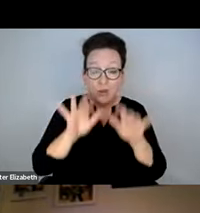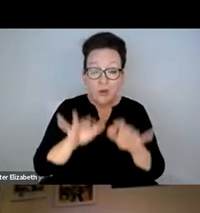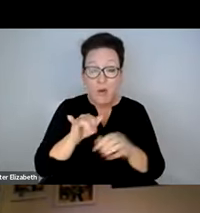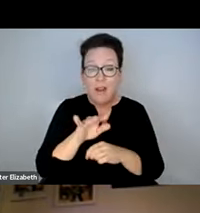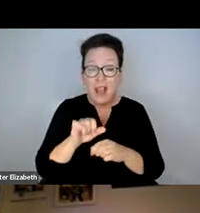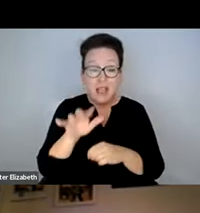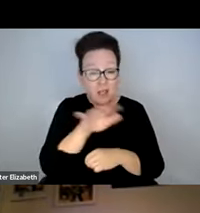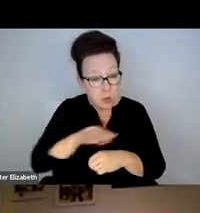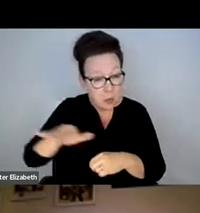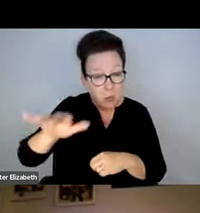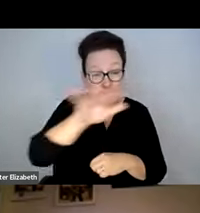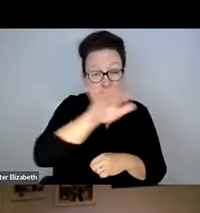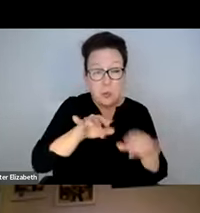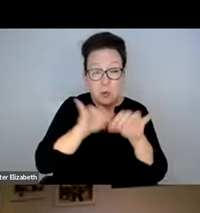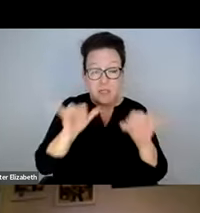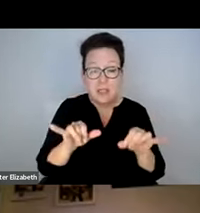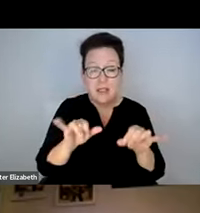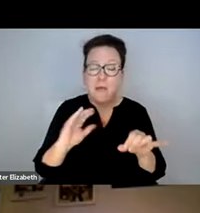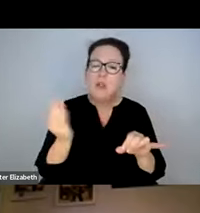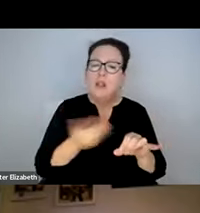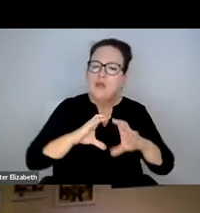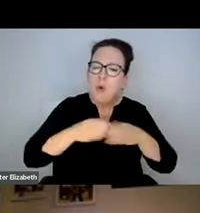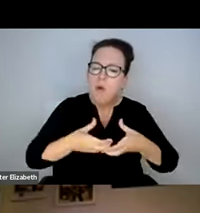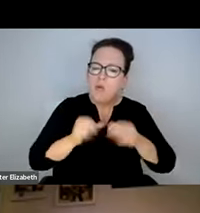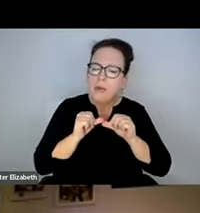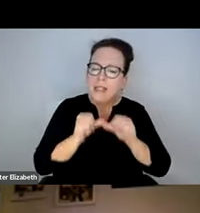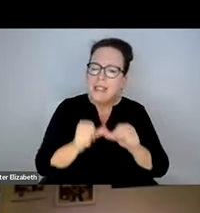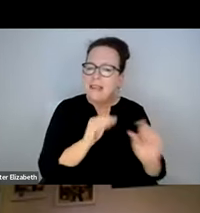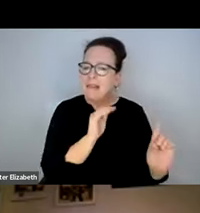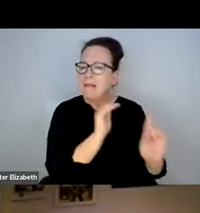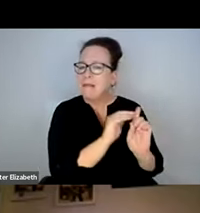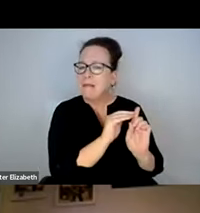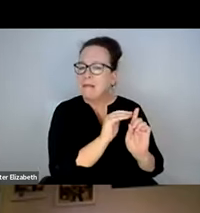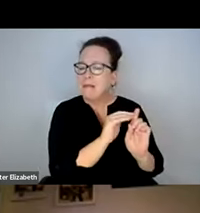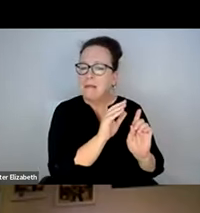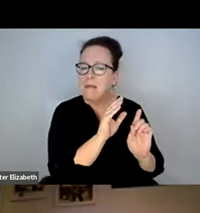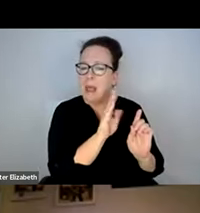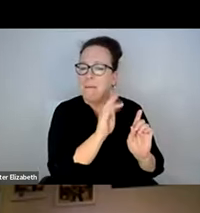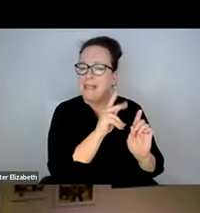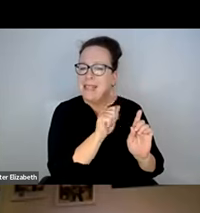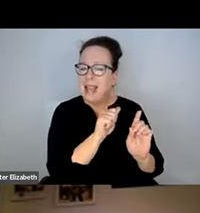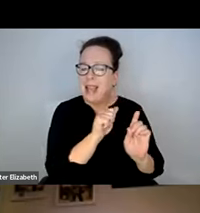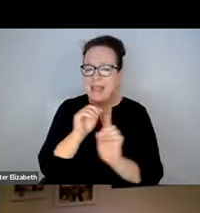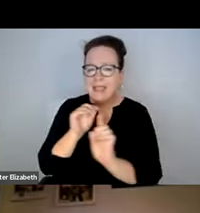THAT RIDERS EXPERIENCE RELATED TO SNOW AND ICE THROUGHOUT OUR SYSTEM. SO, WE CONTINUE AS A GROUP TO